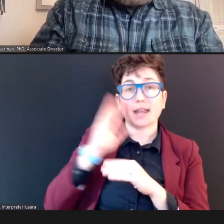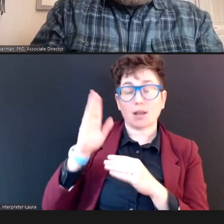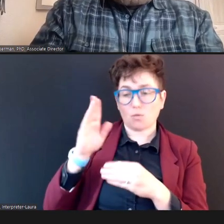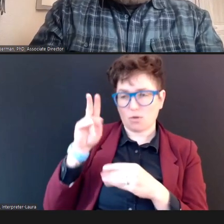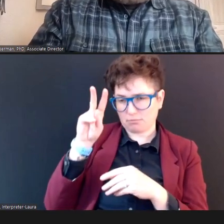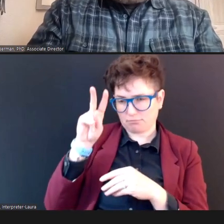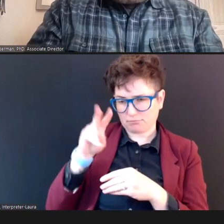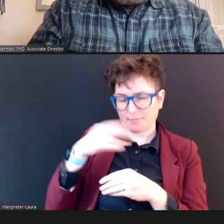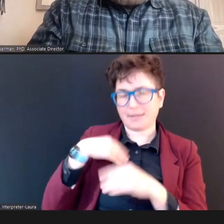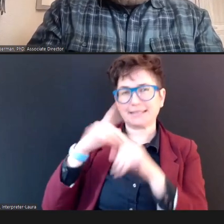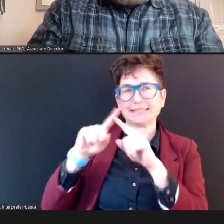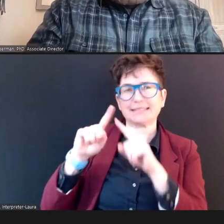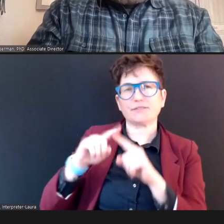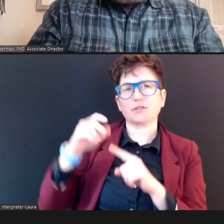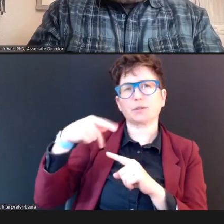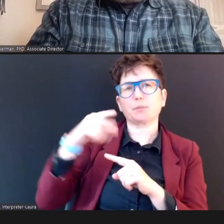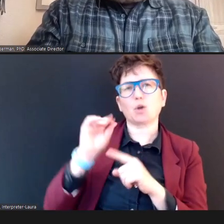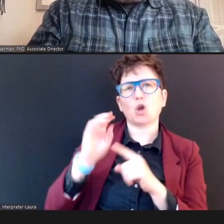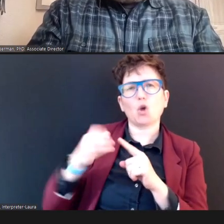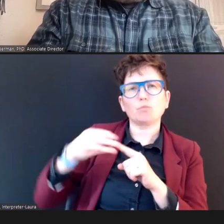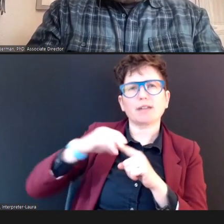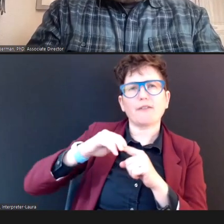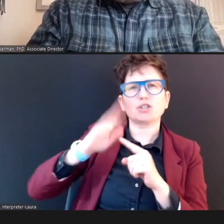on how that -- that ear looked.